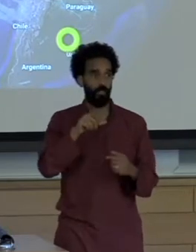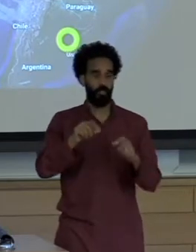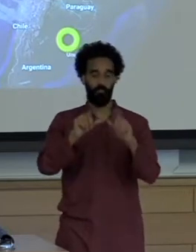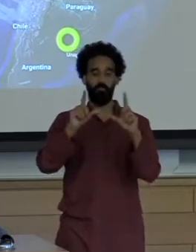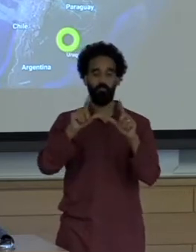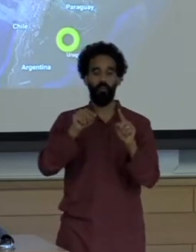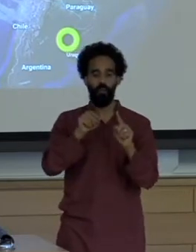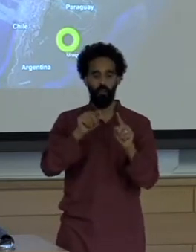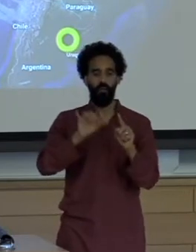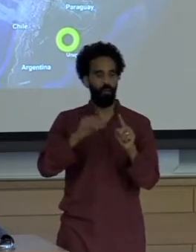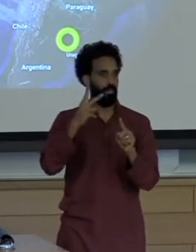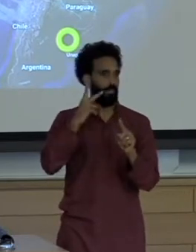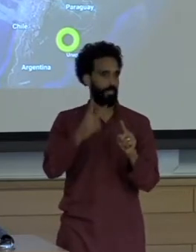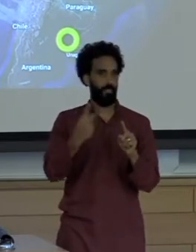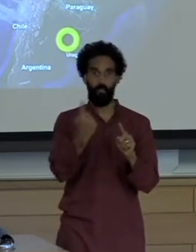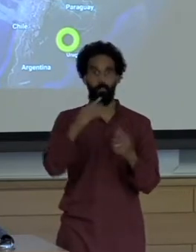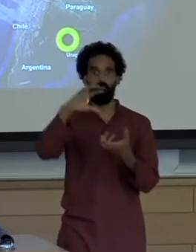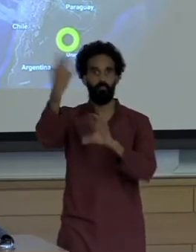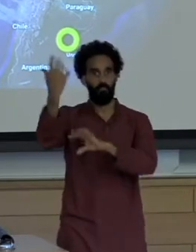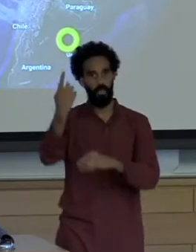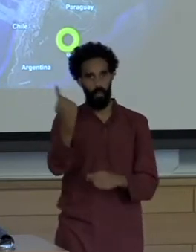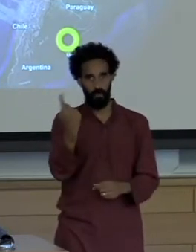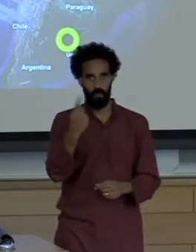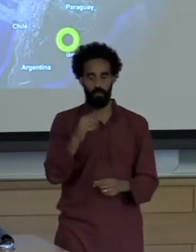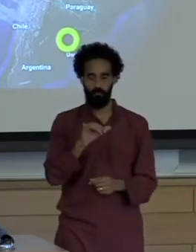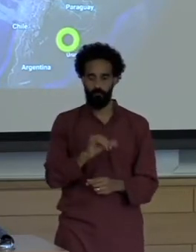so to quote agenda-setting